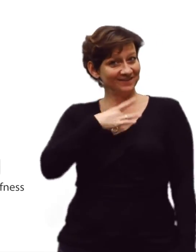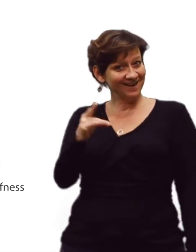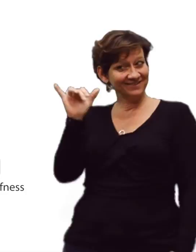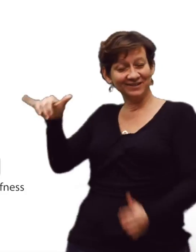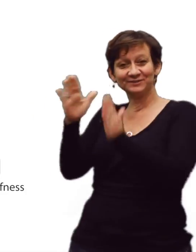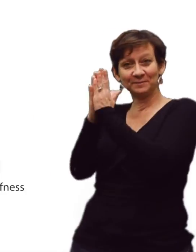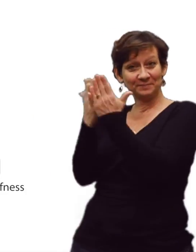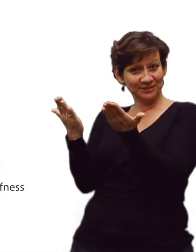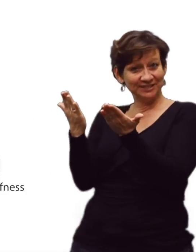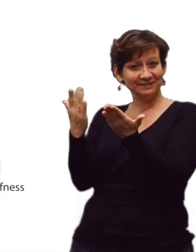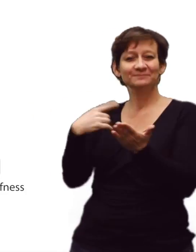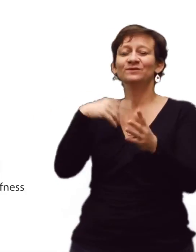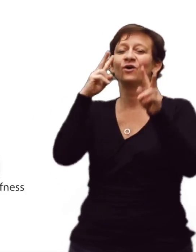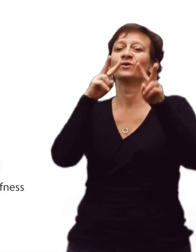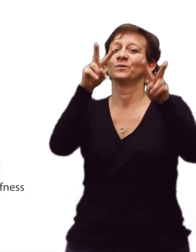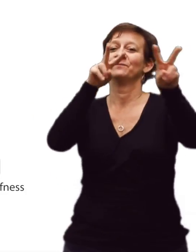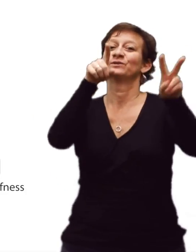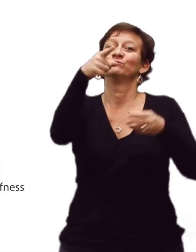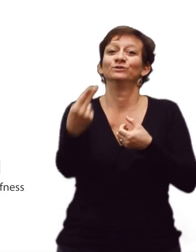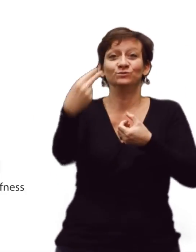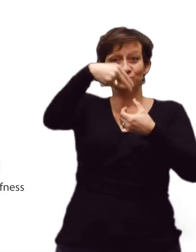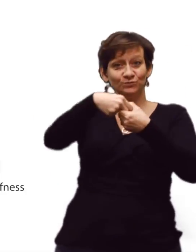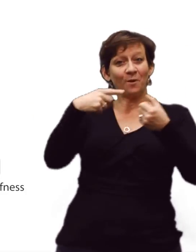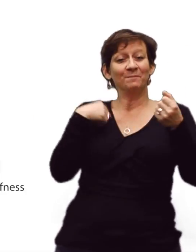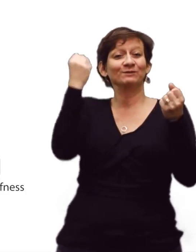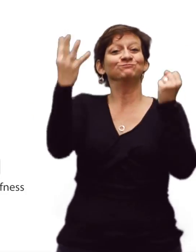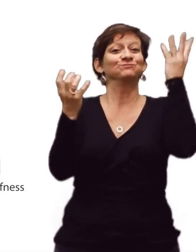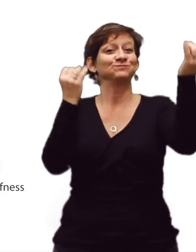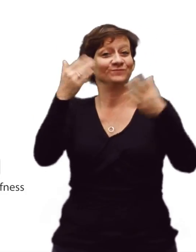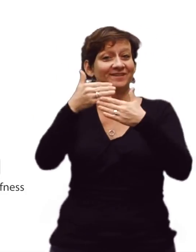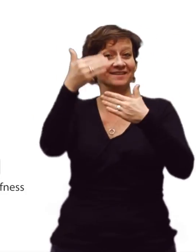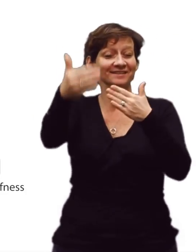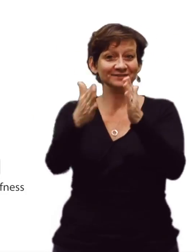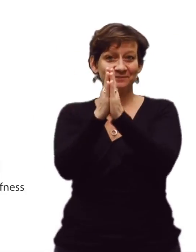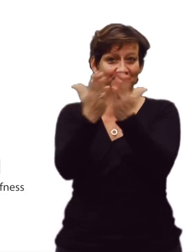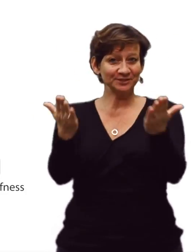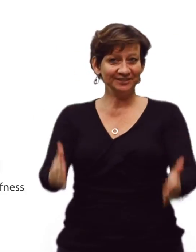I hope you liked that book and I look forward to you joining us next time.